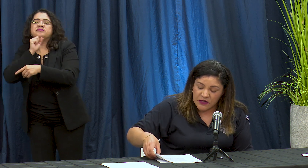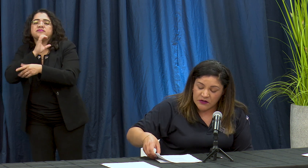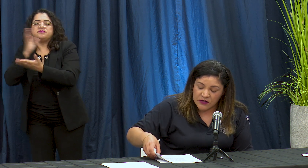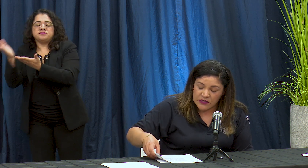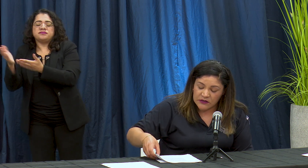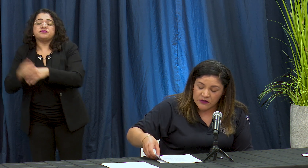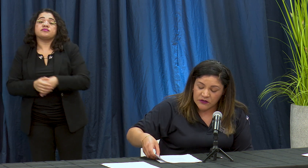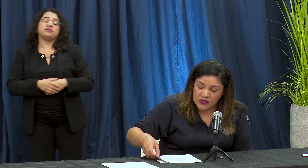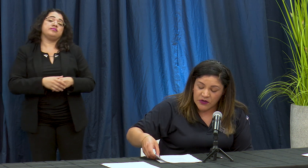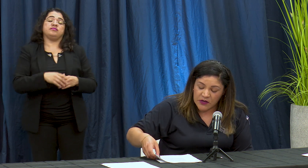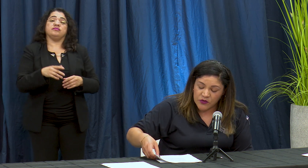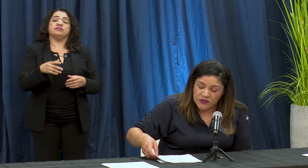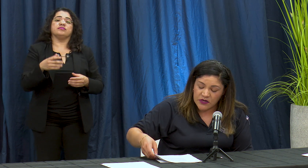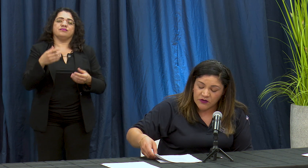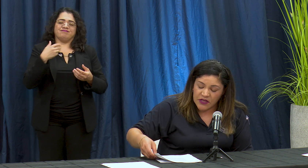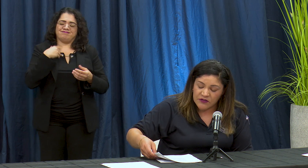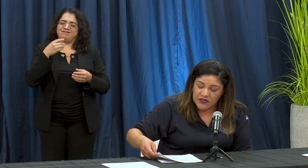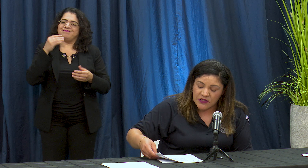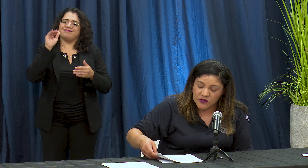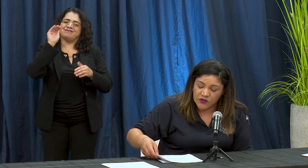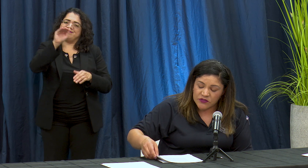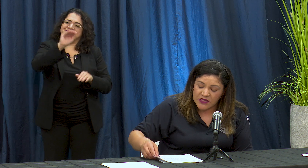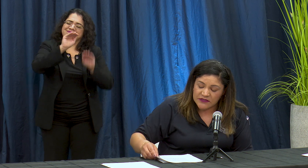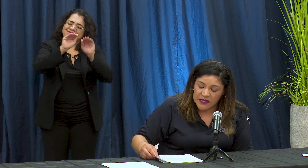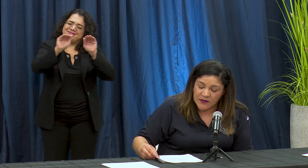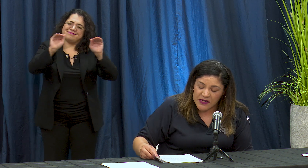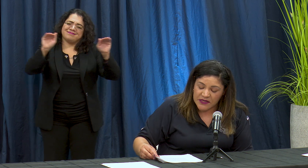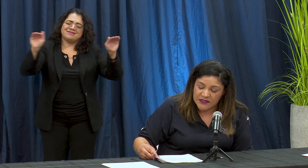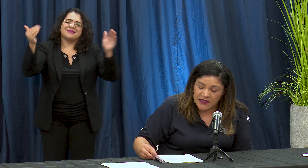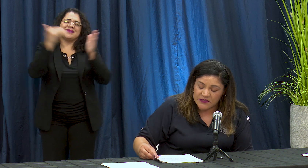10k in continue o haremos record and olessa todos que esta emergencia de